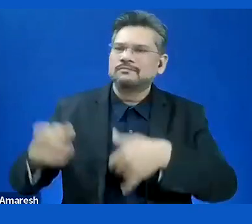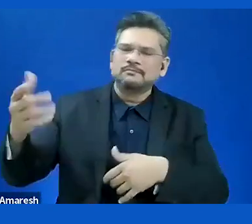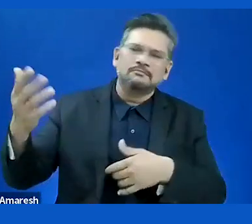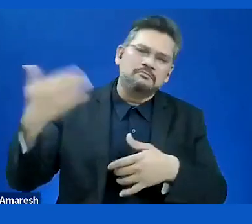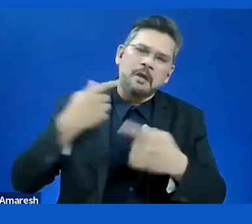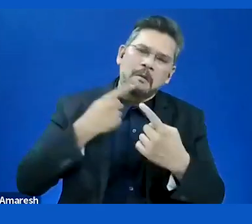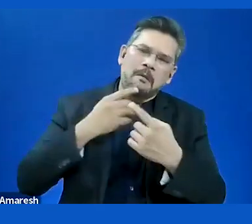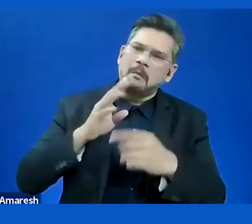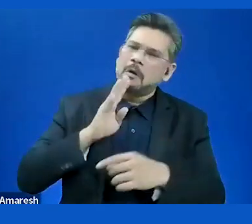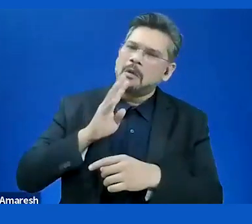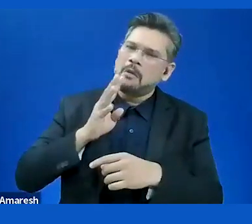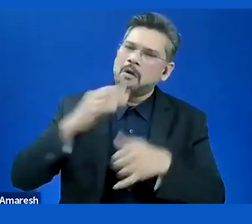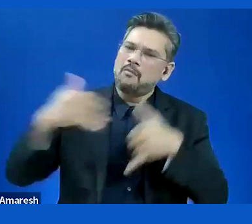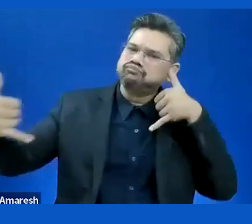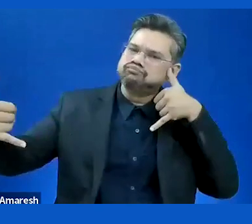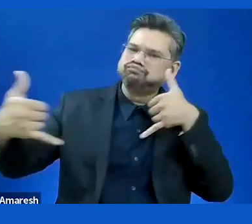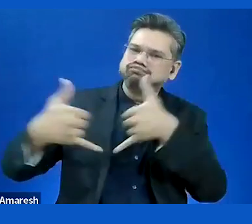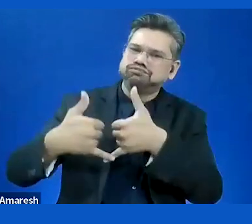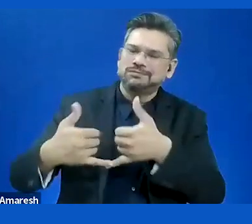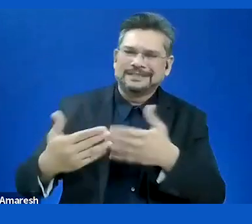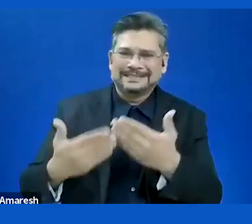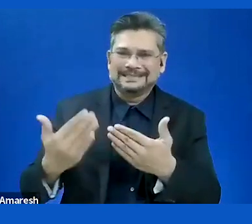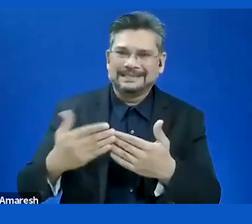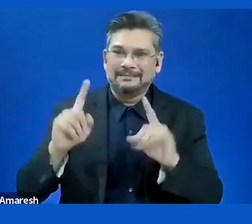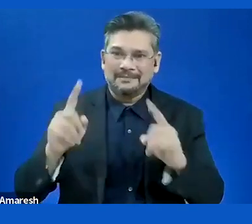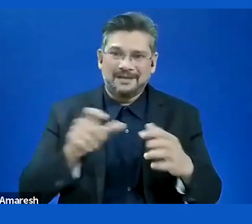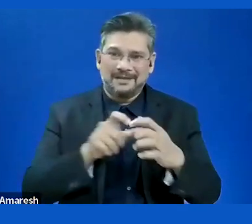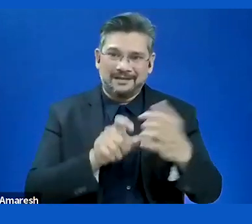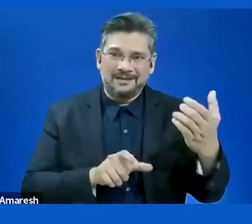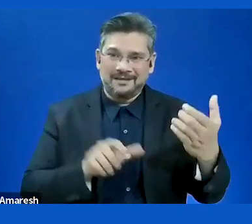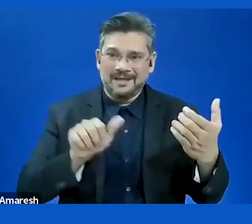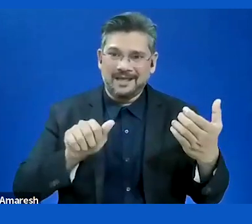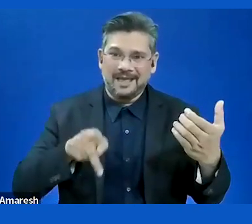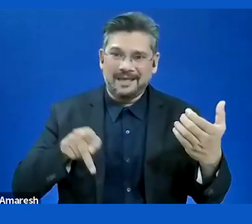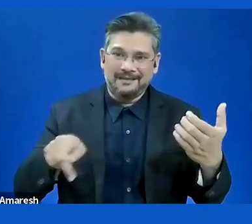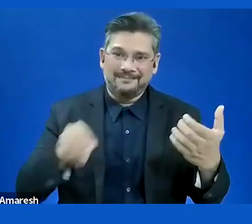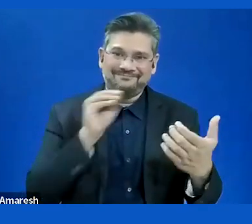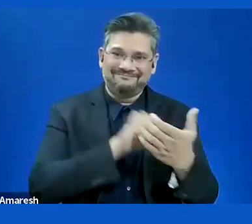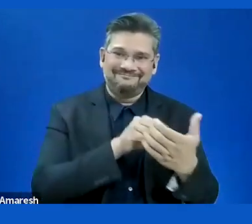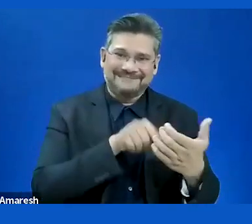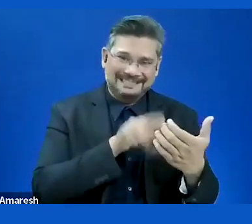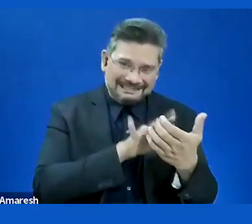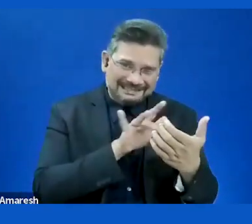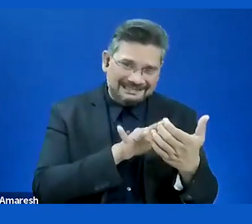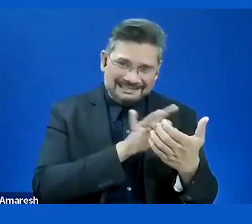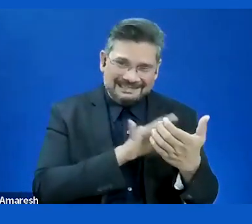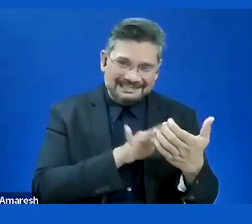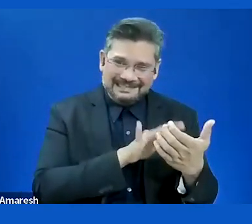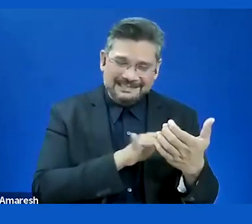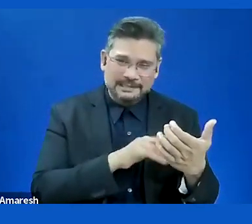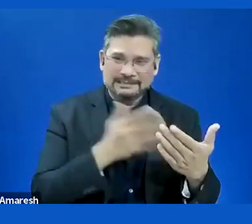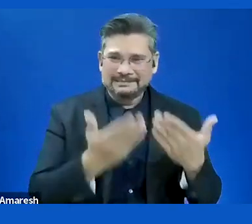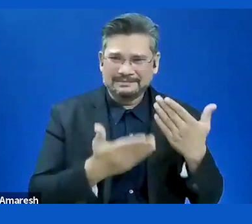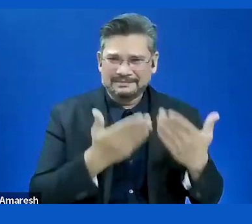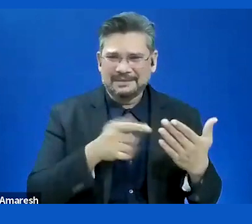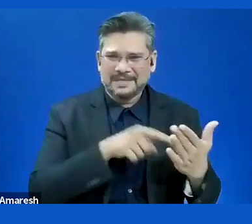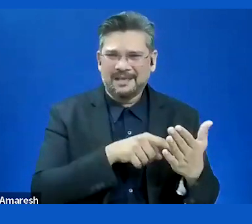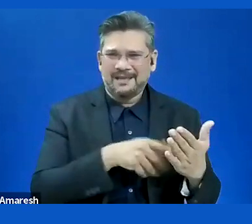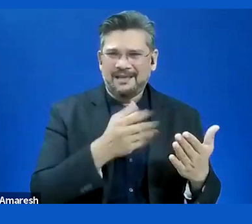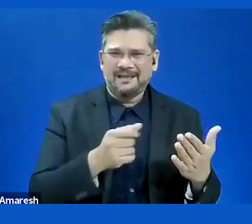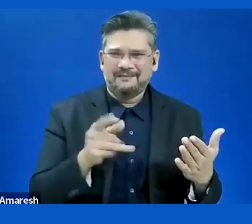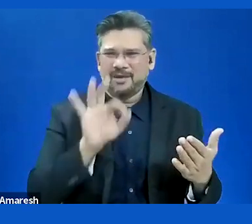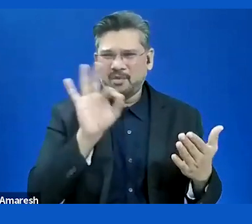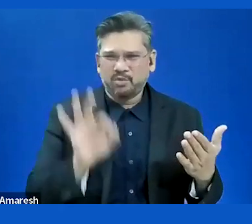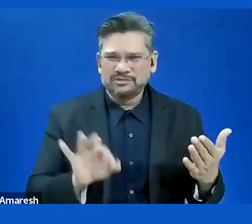maybe you have a second app for authentication. There are a lot of questions to talk about. In